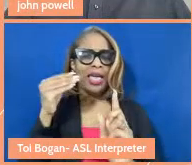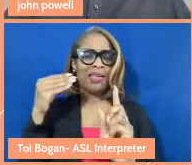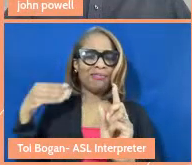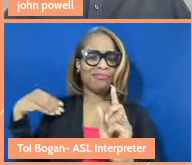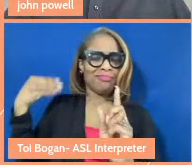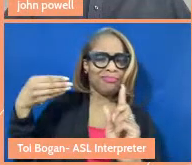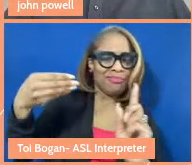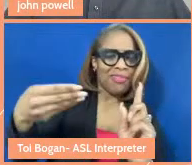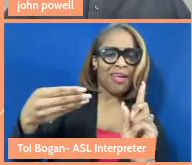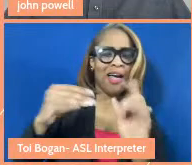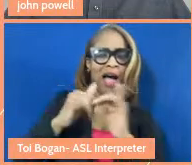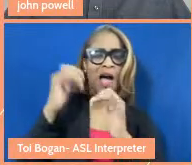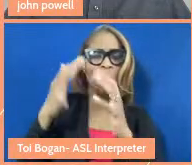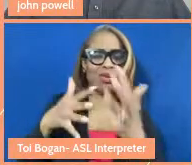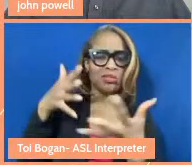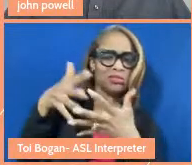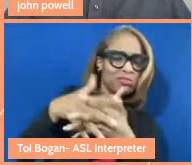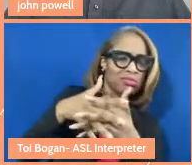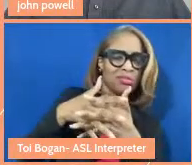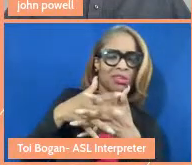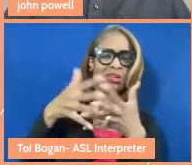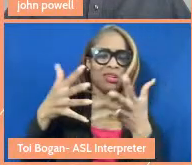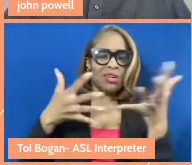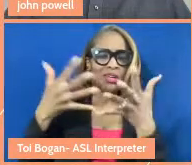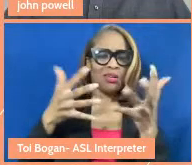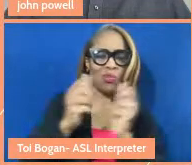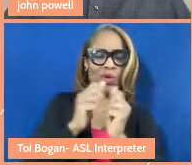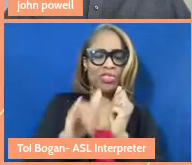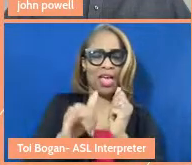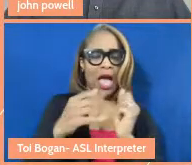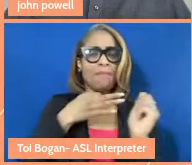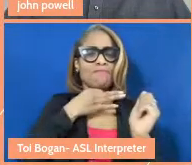and the way it's built in. I'm kind of curious to hear you answer this question with Elliot's